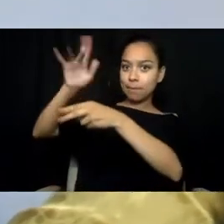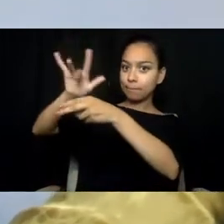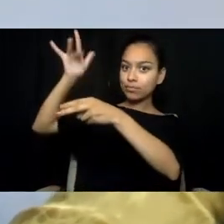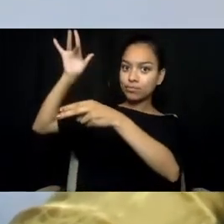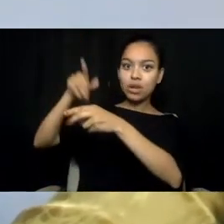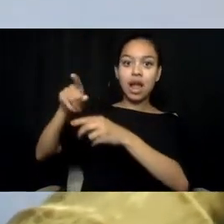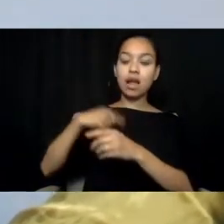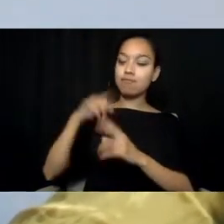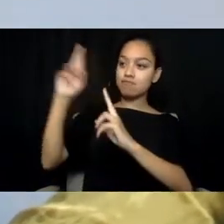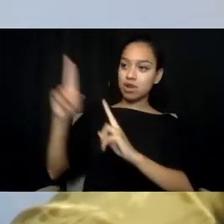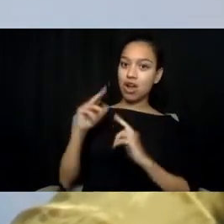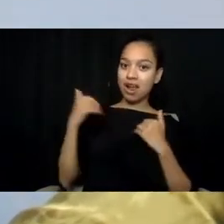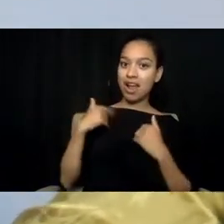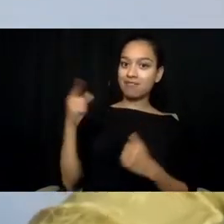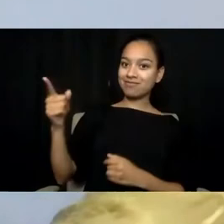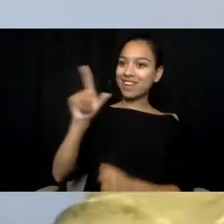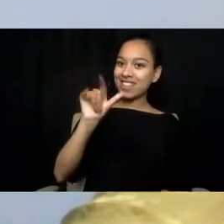Lisa, thank you so much for being here.